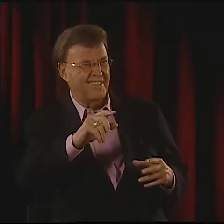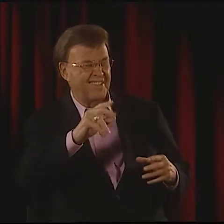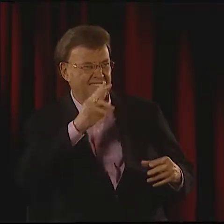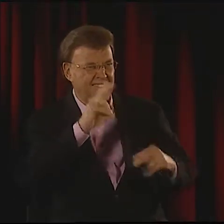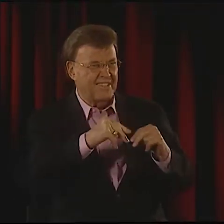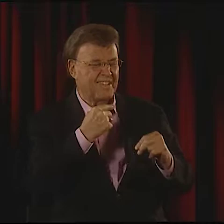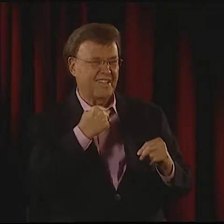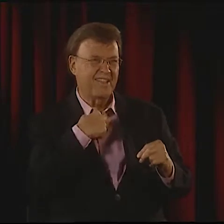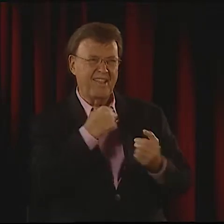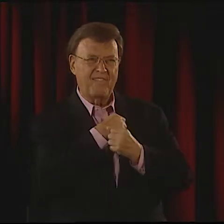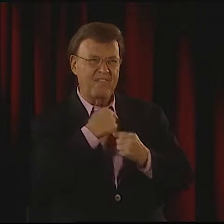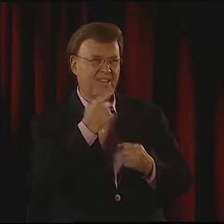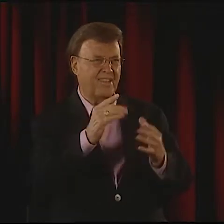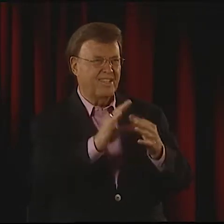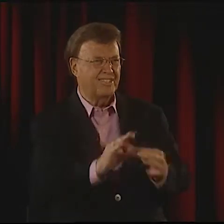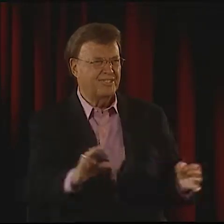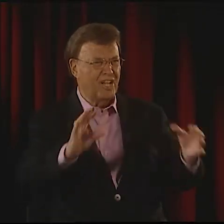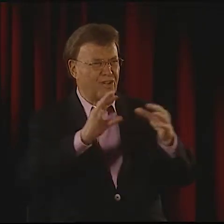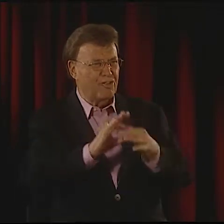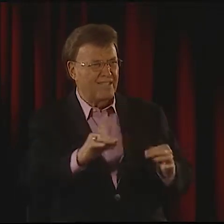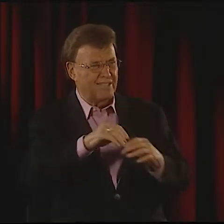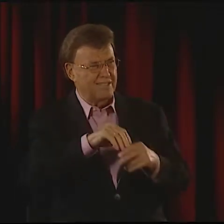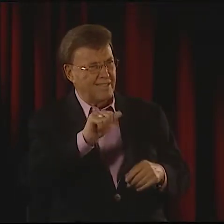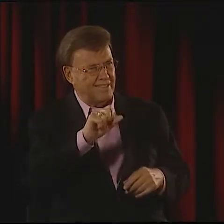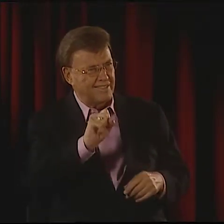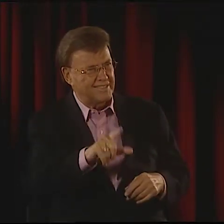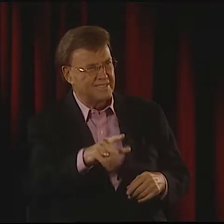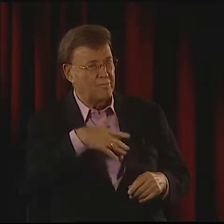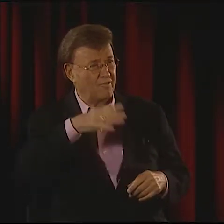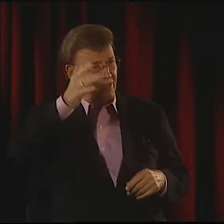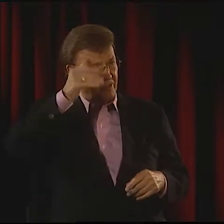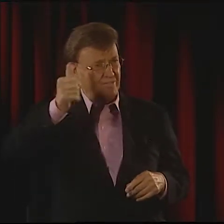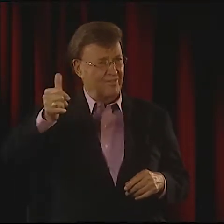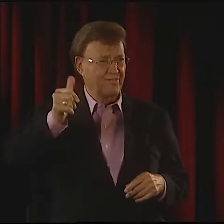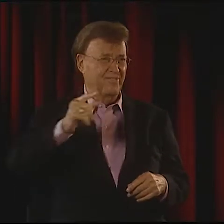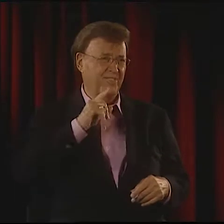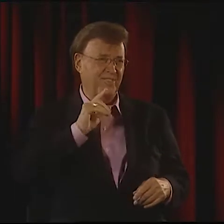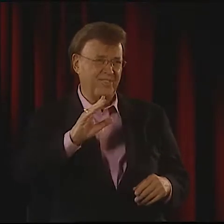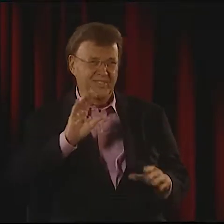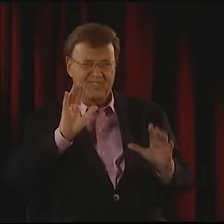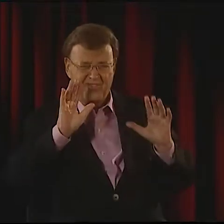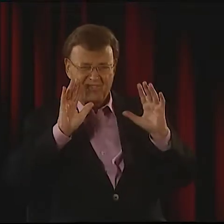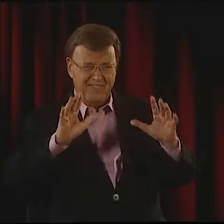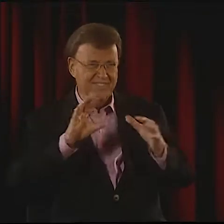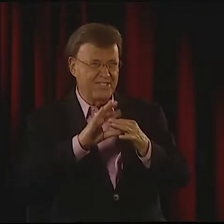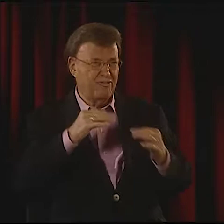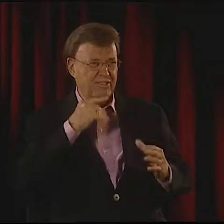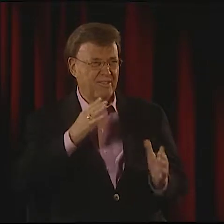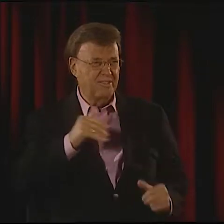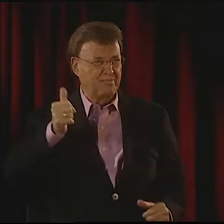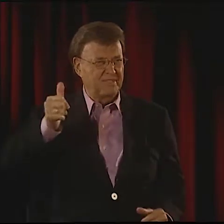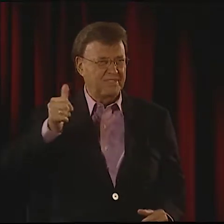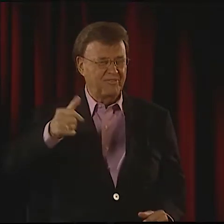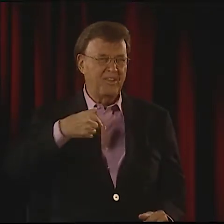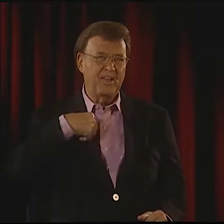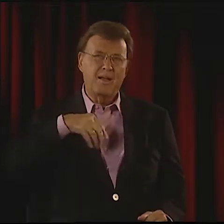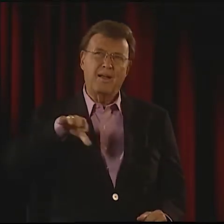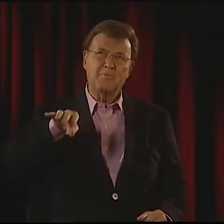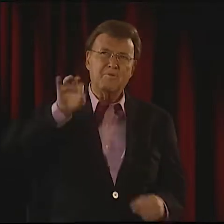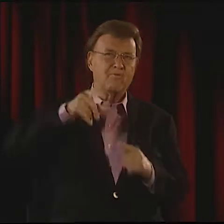YES. YOU KNOW, I HAD SIGNED MY WHOLE LIFE. ASL WAS FUN. I LOVE STORYTELLING IN ASL.